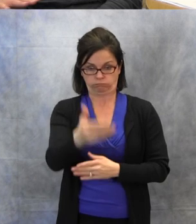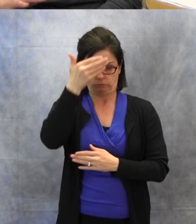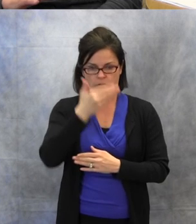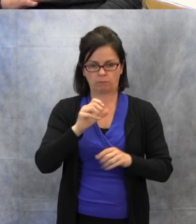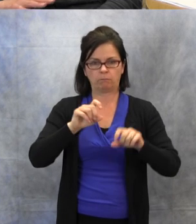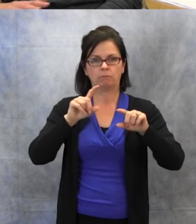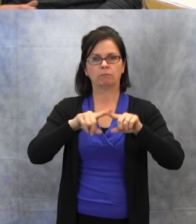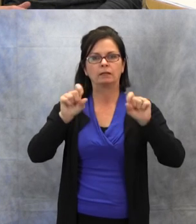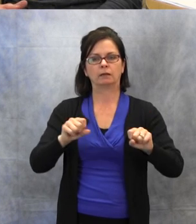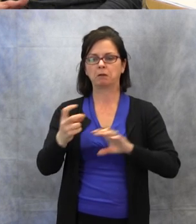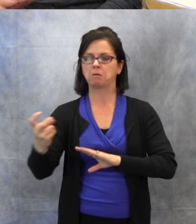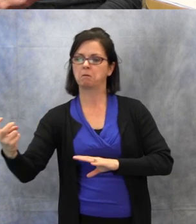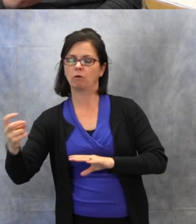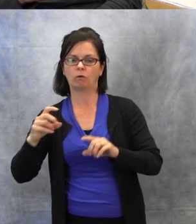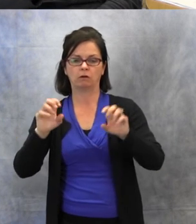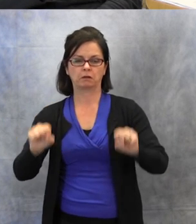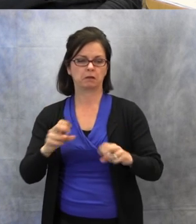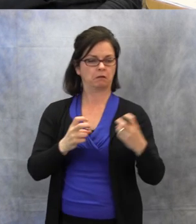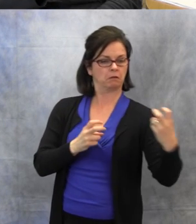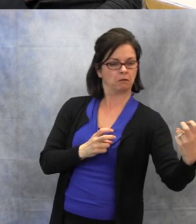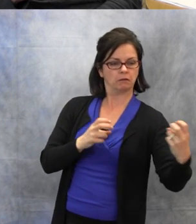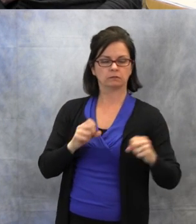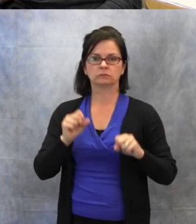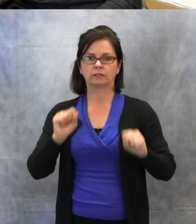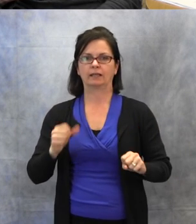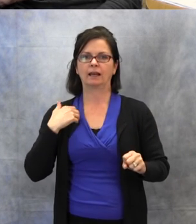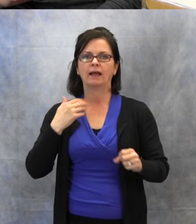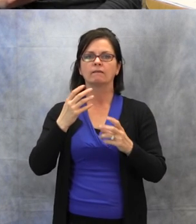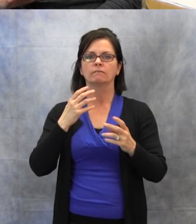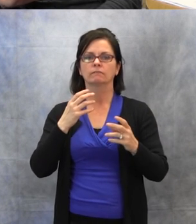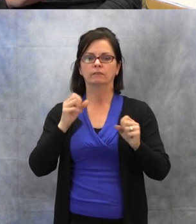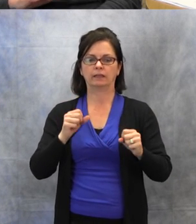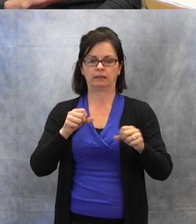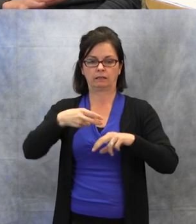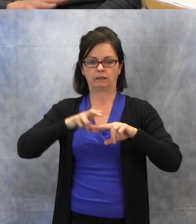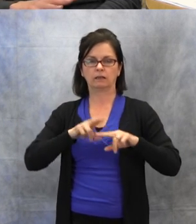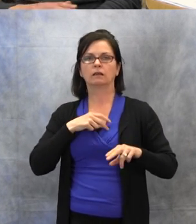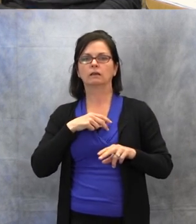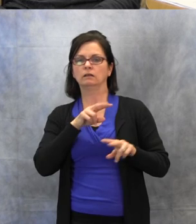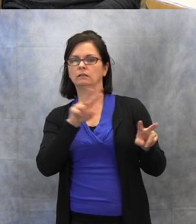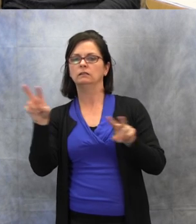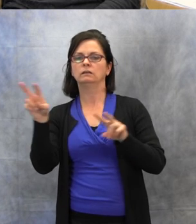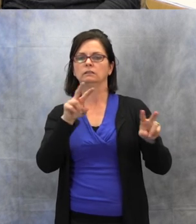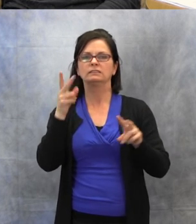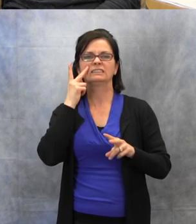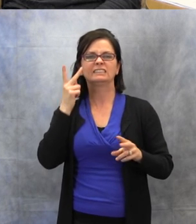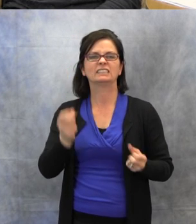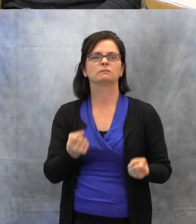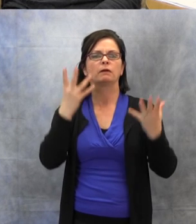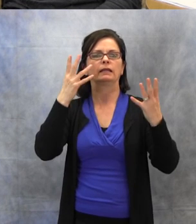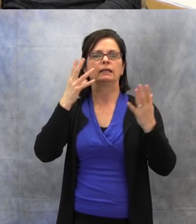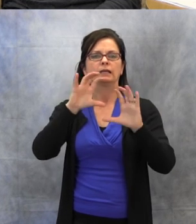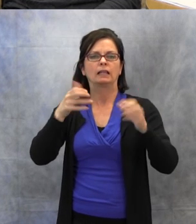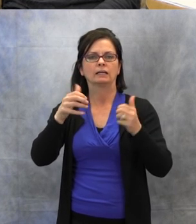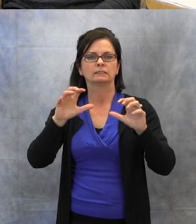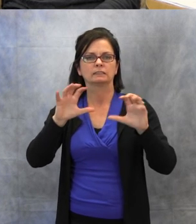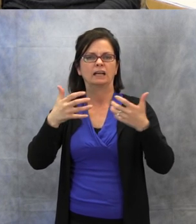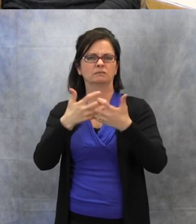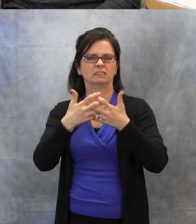a better visual view of as many classmates as possible and the instructor in the room.